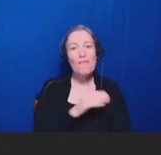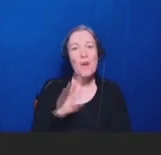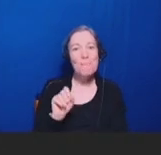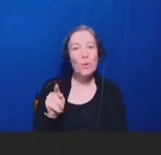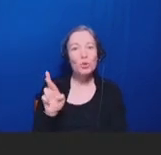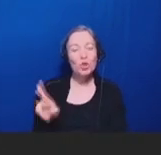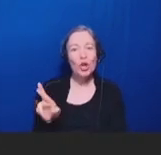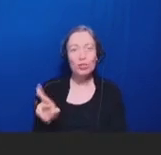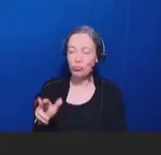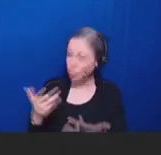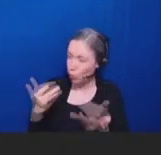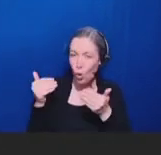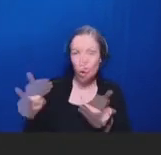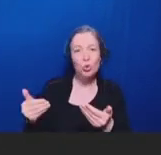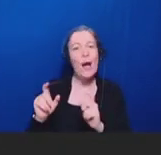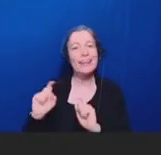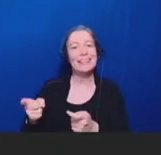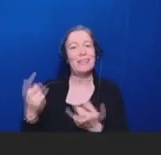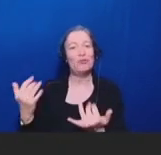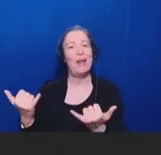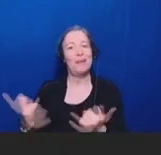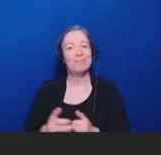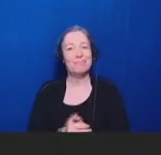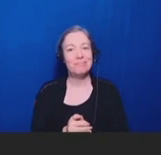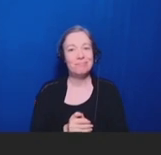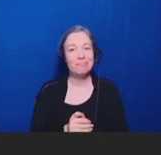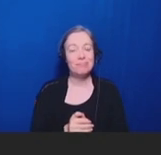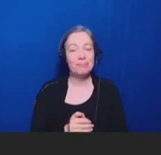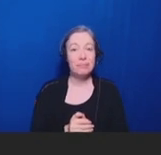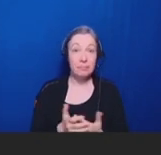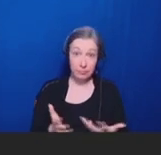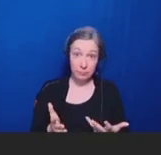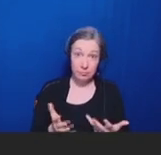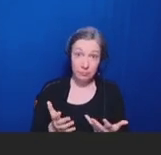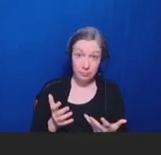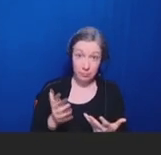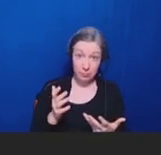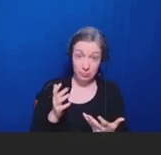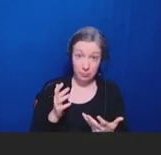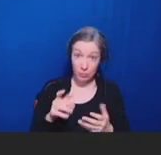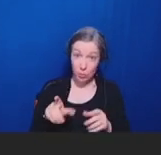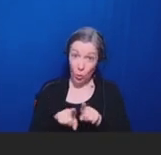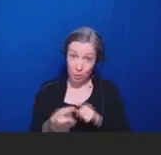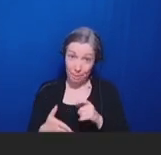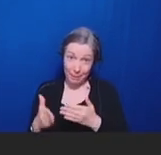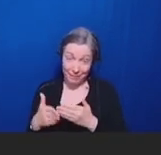end of your visit. And I'd also add that you know, I might tag on at the end of that, "Do